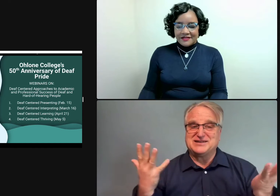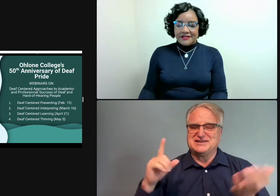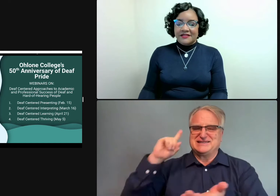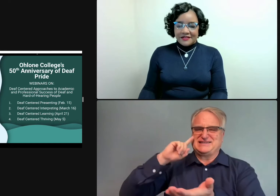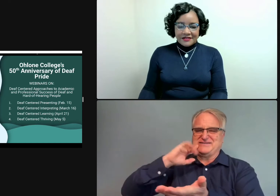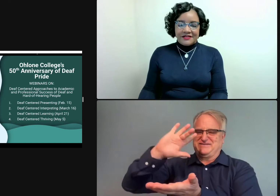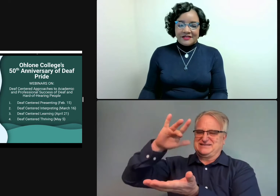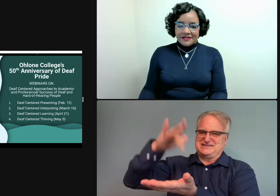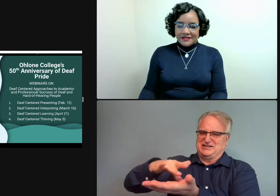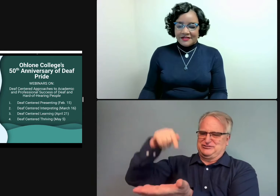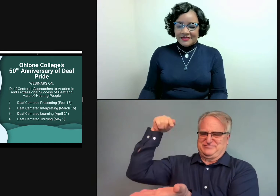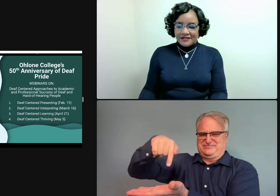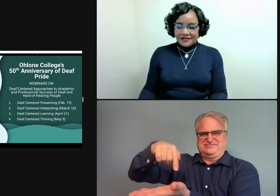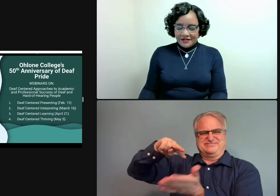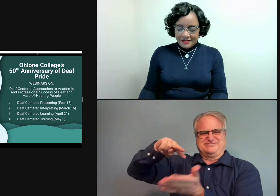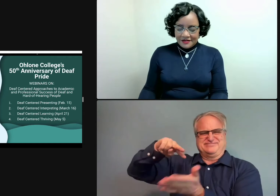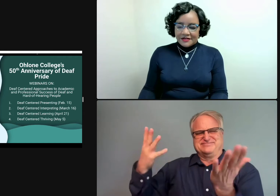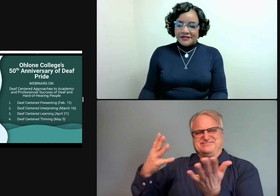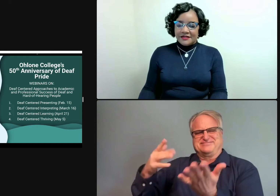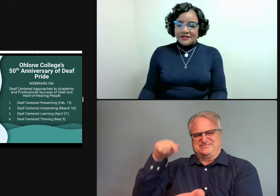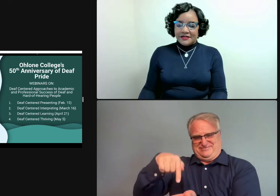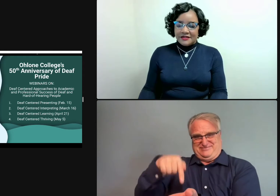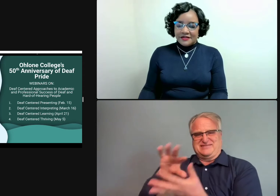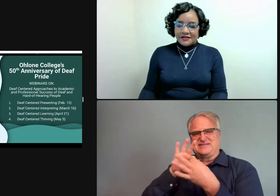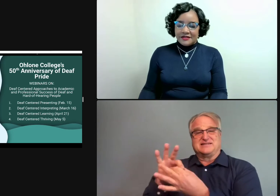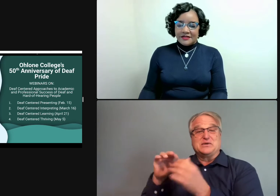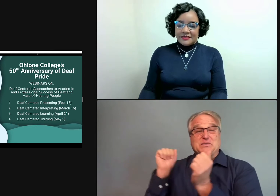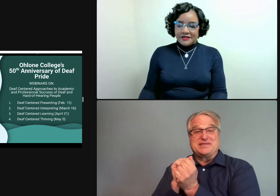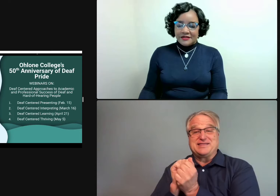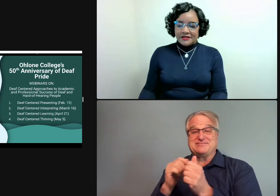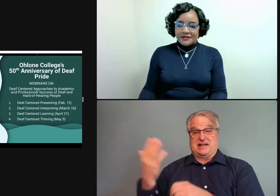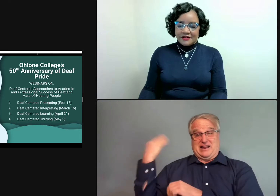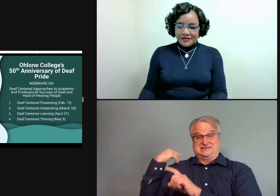as part of our 50th anniversary celebration. The first one was Deaf-Centered Presenting,